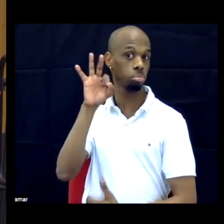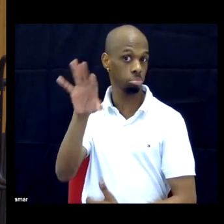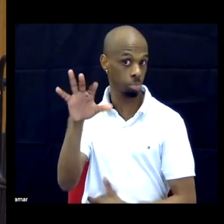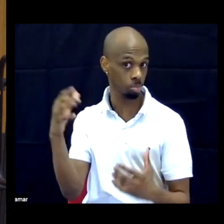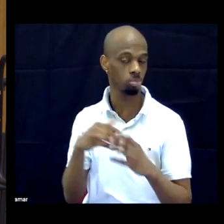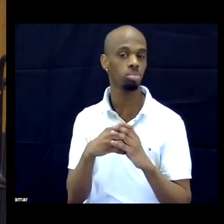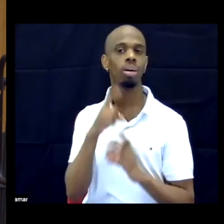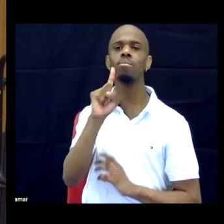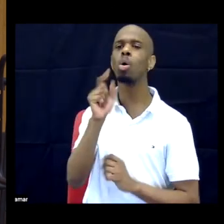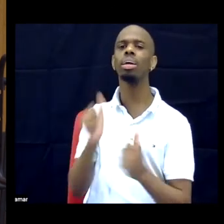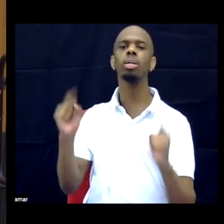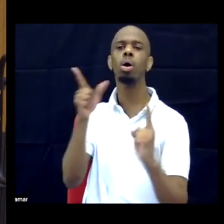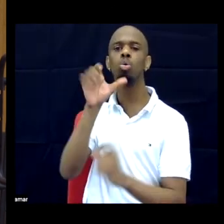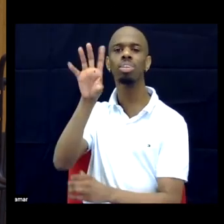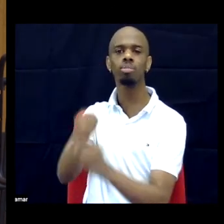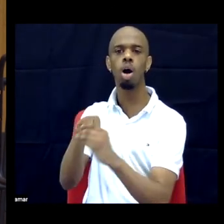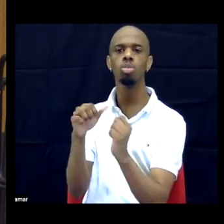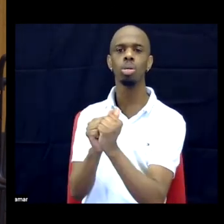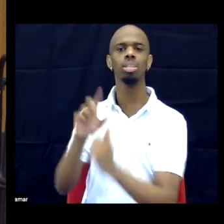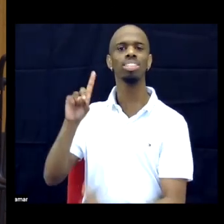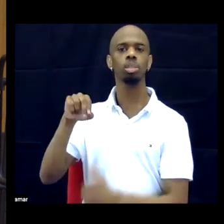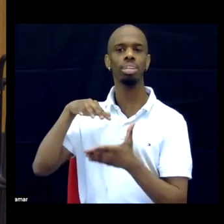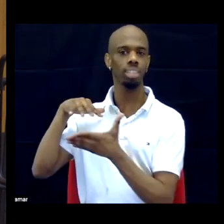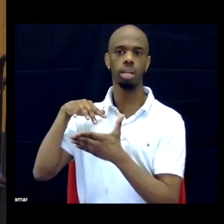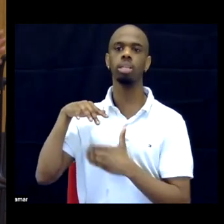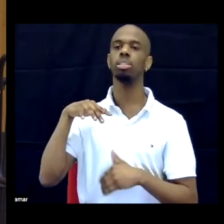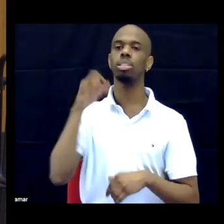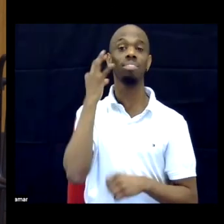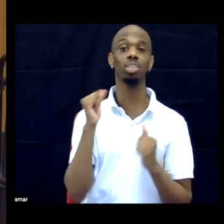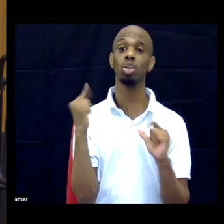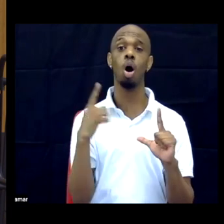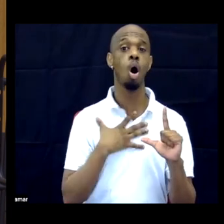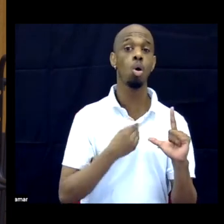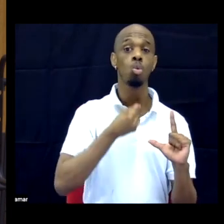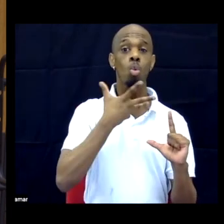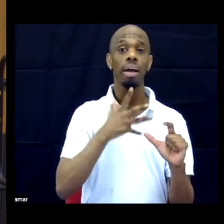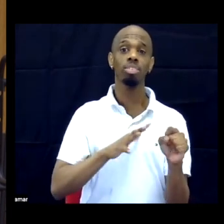that their study is based on all white whatever it is, all white text, all white media, all